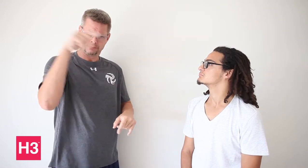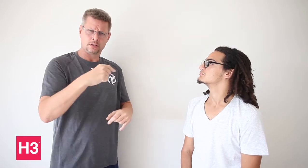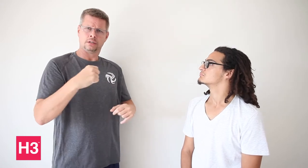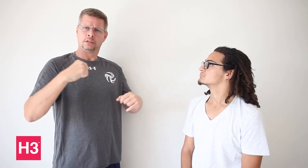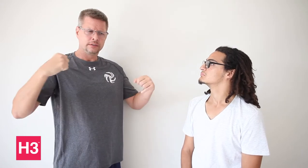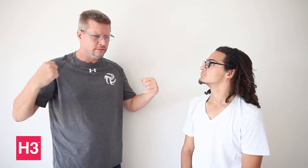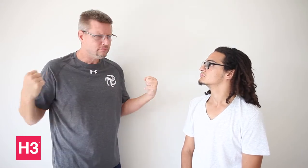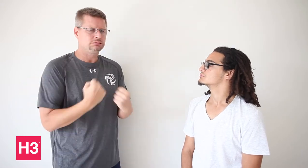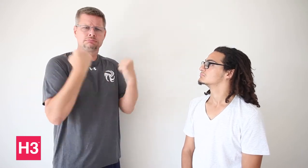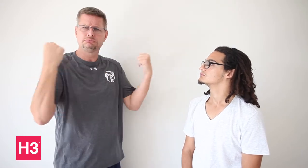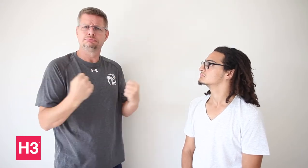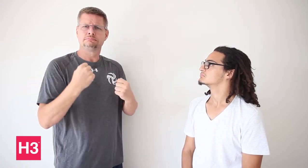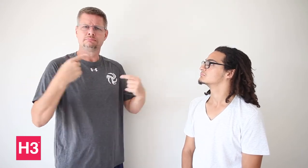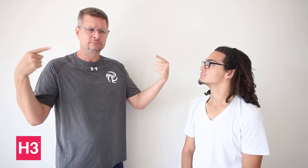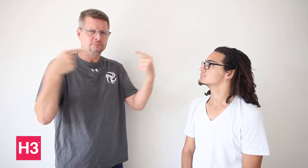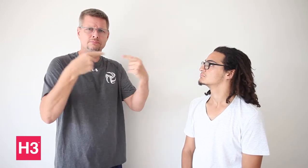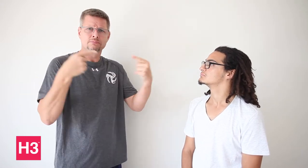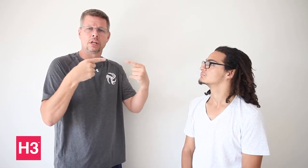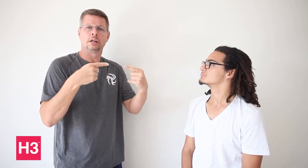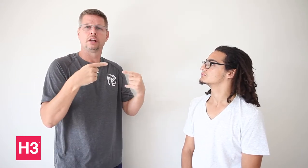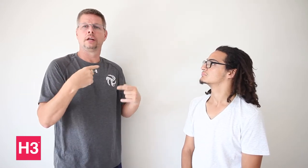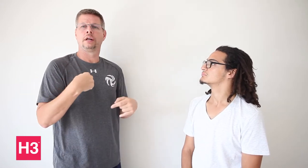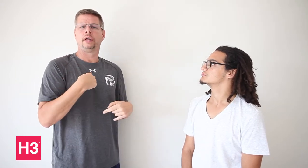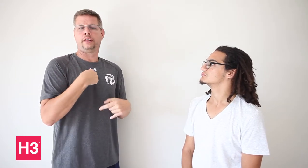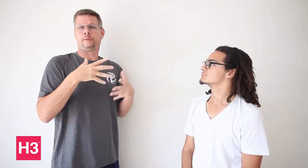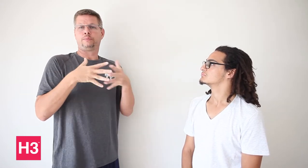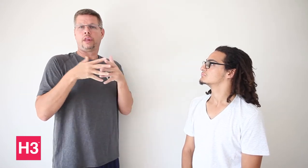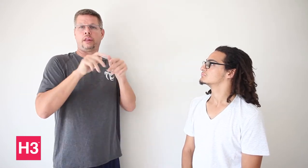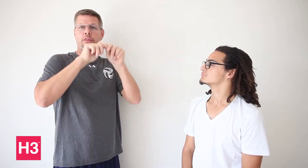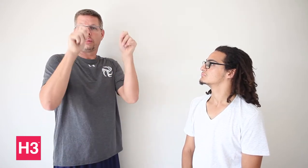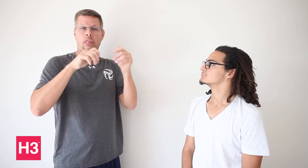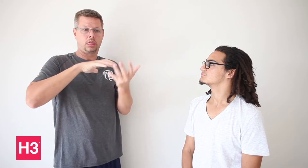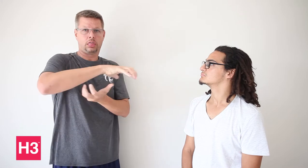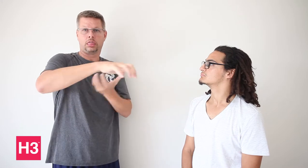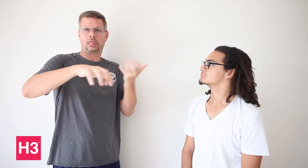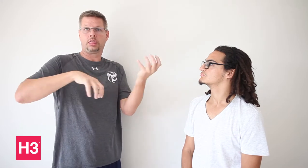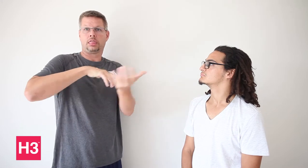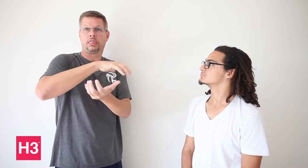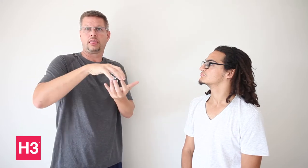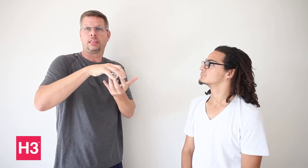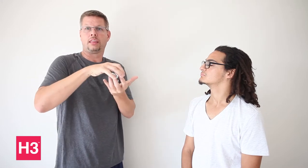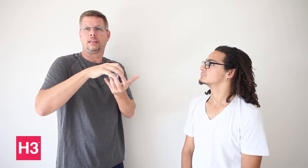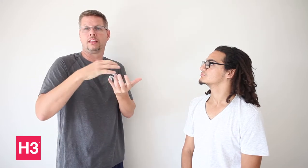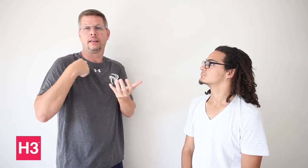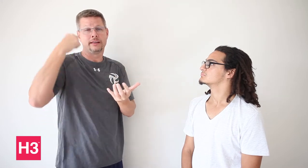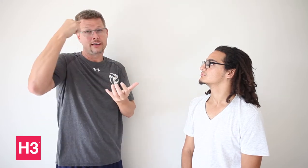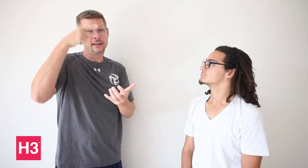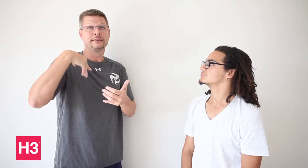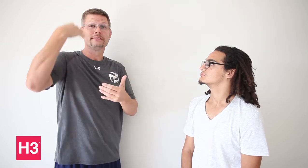could still go and compete in a healthy competition. USADSF is not as organized. I think for